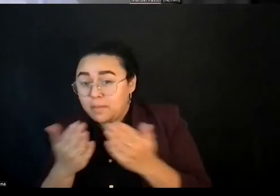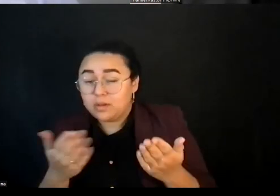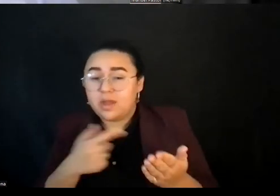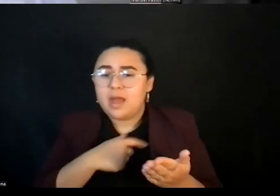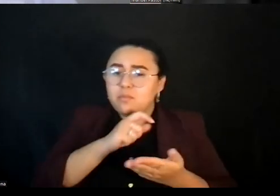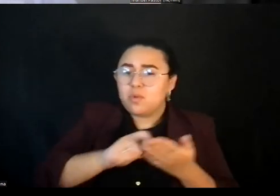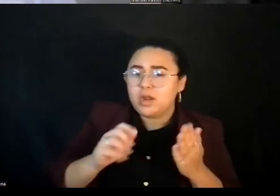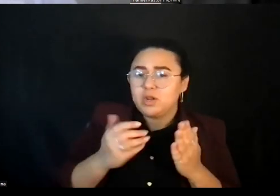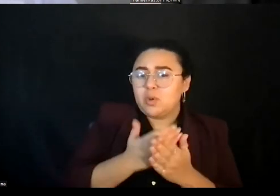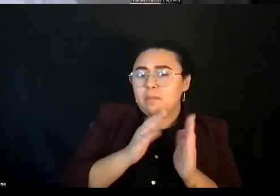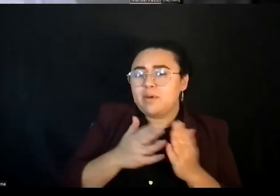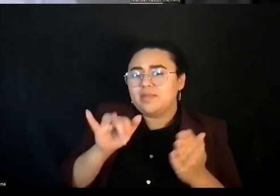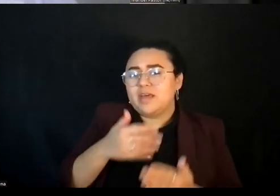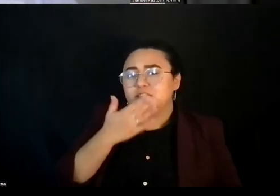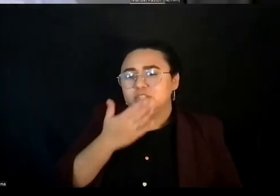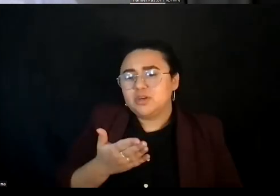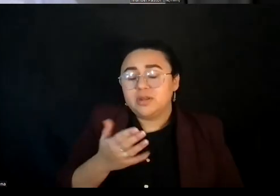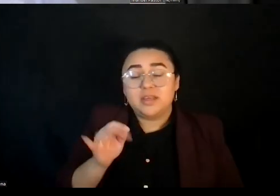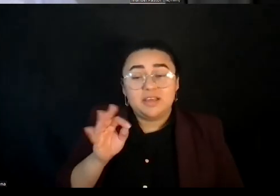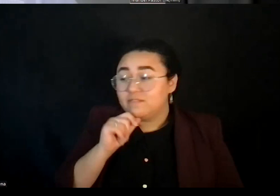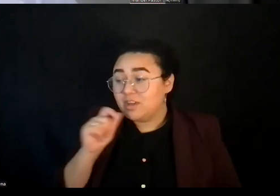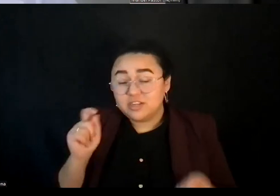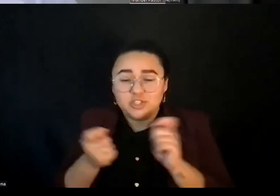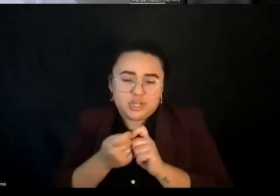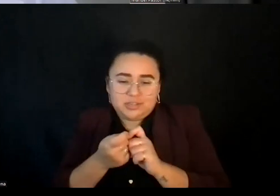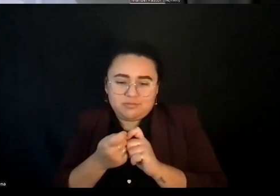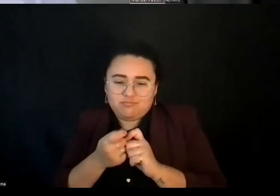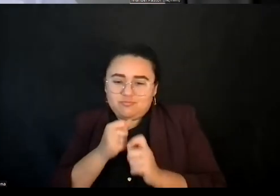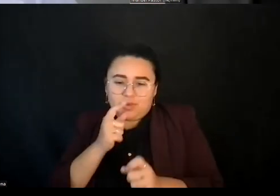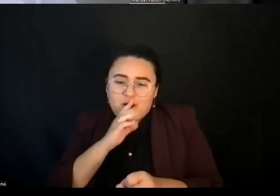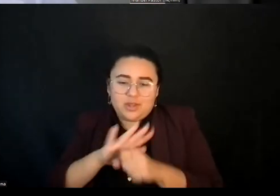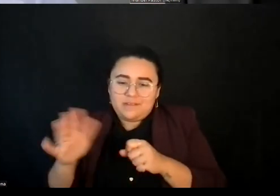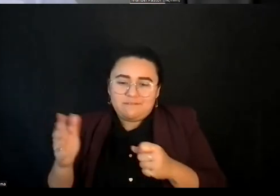read your new book, the fact that I'm writing a new book myself , that's good. But it doesn't change things. It's not good enough. It's this activity.